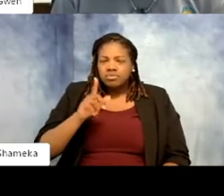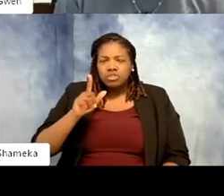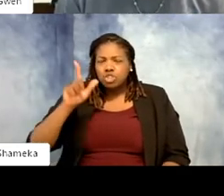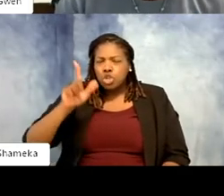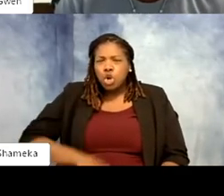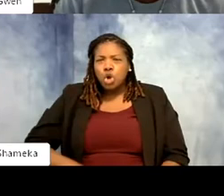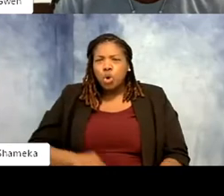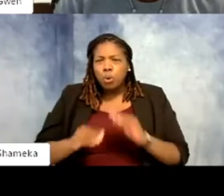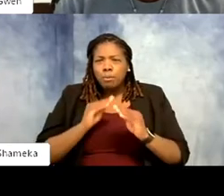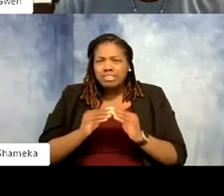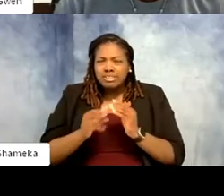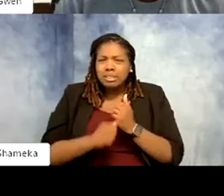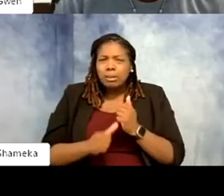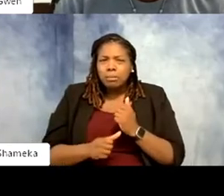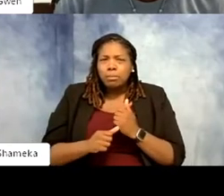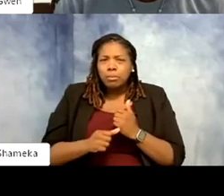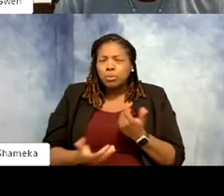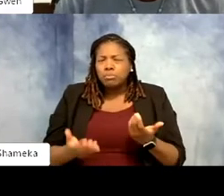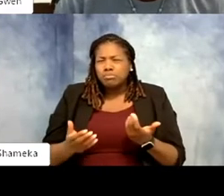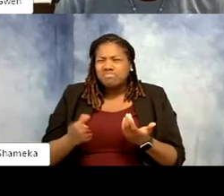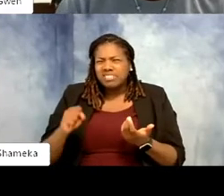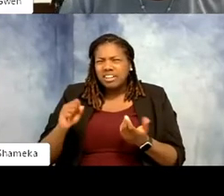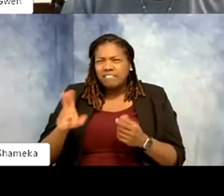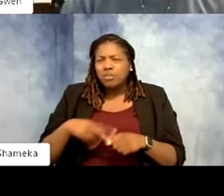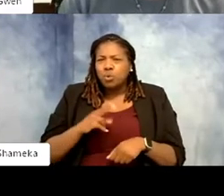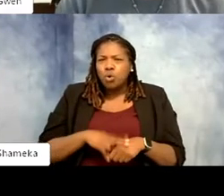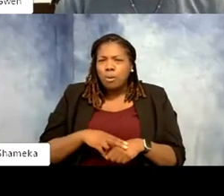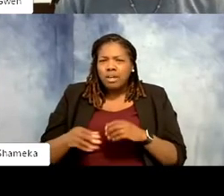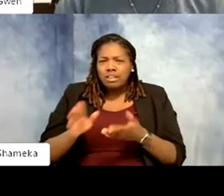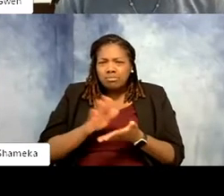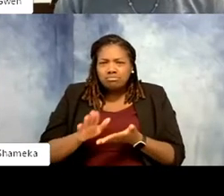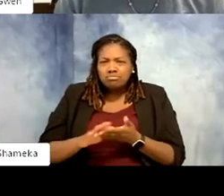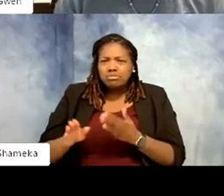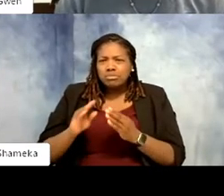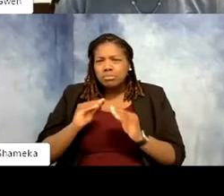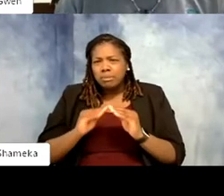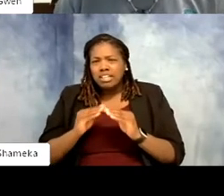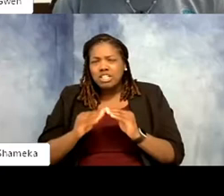they have poop but as far as their maintenance daily, it's very low maintenance when compared to